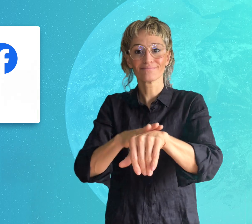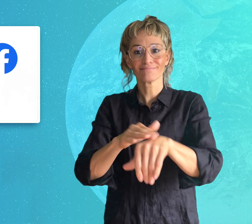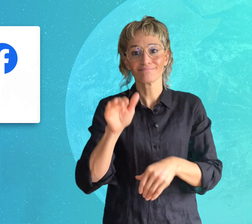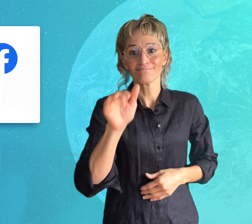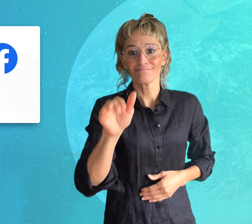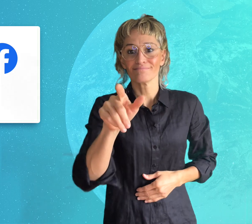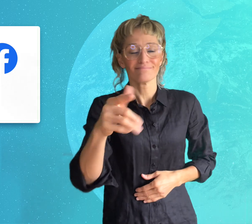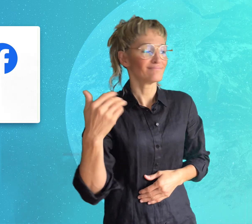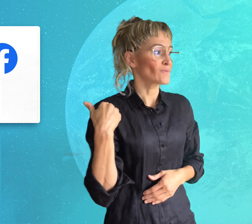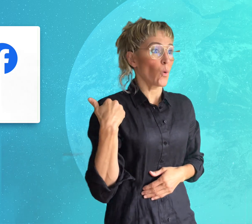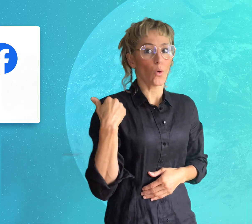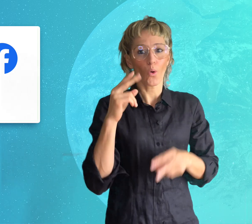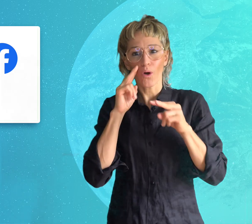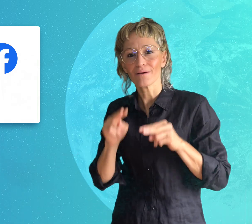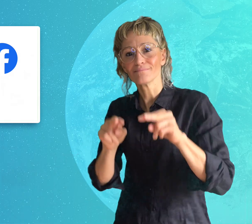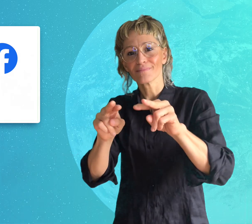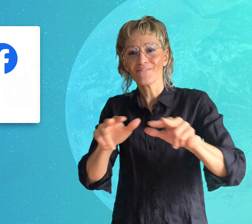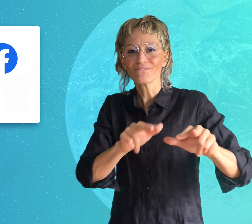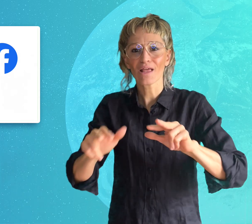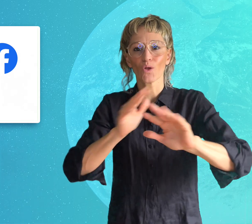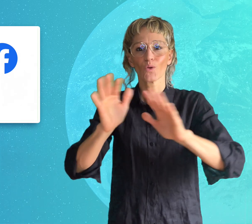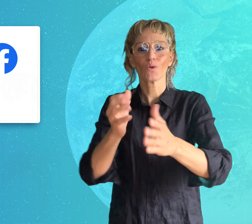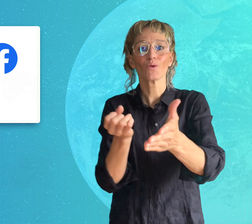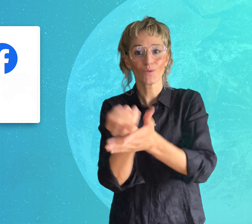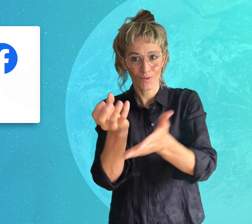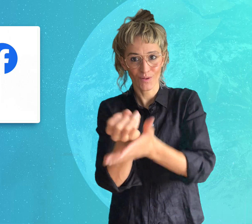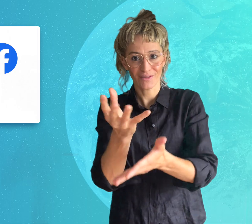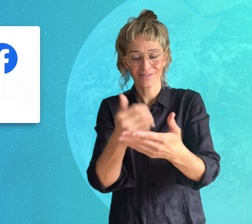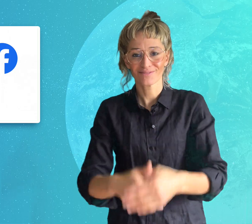so that you'll never miss a video!